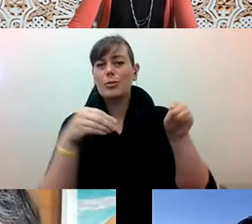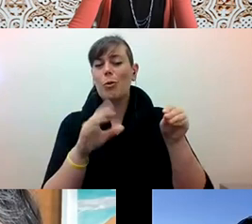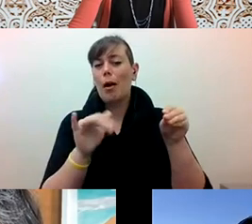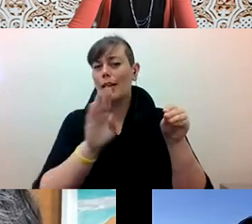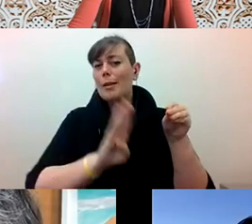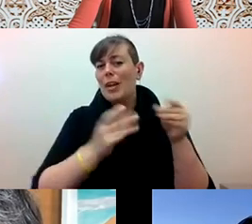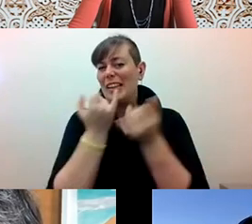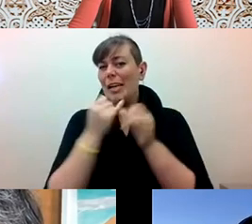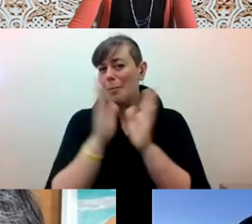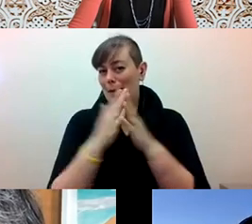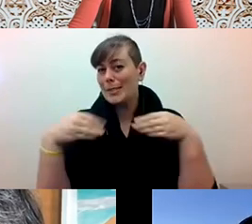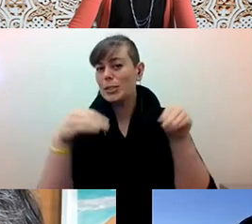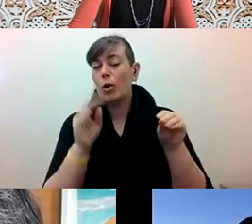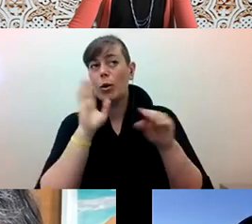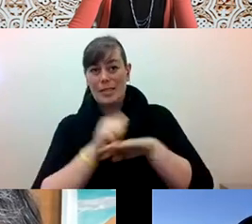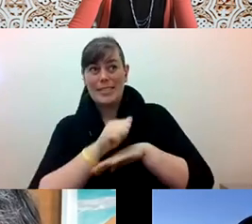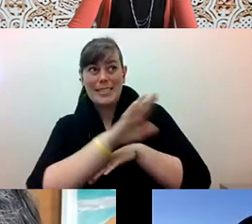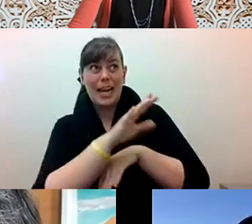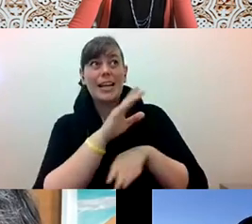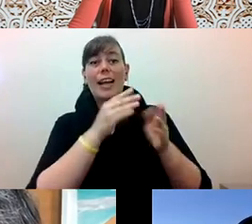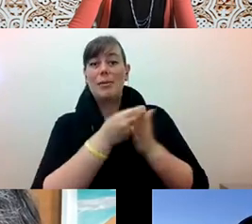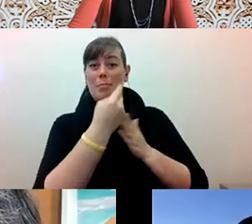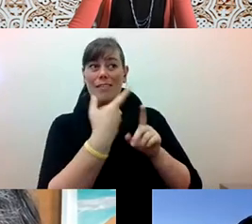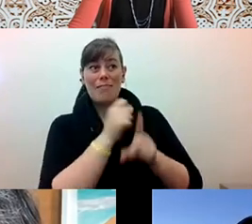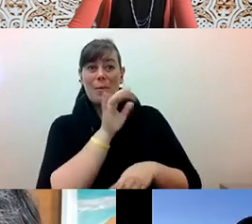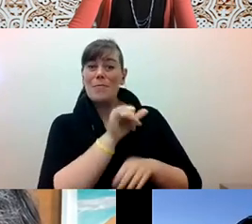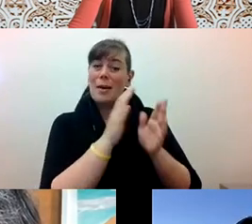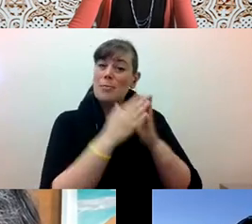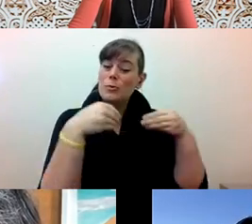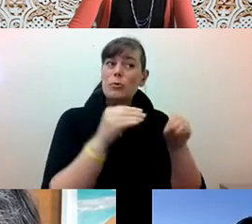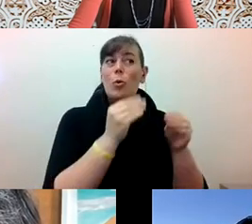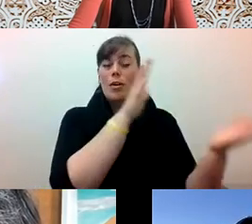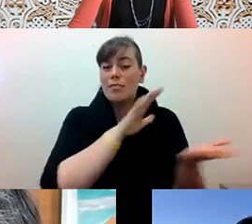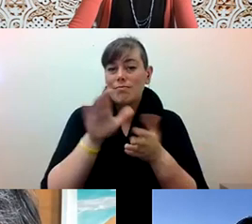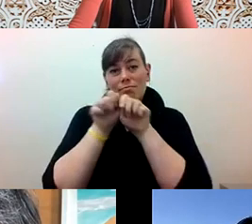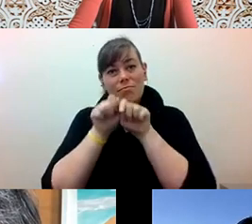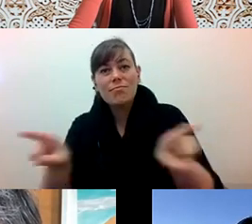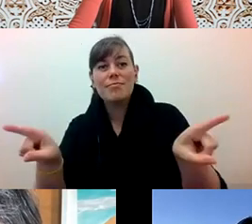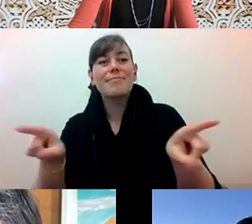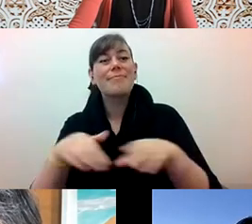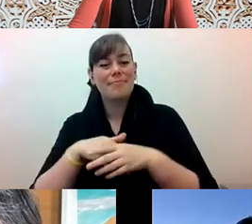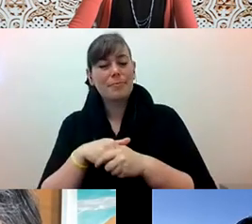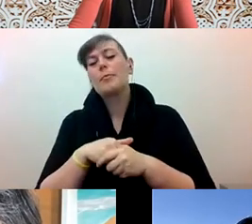Kyle Livie (he/him/his): And we're very excited to share that opportunity and to those faculty and staff, maybe we can hook you up to... we'll see.